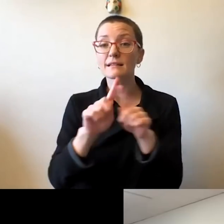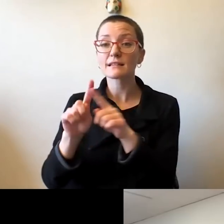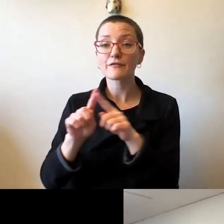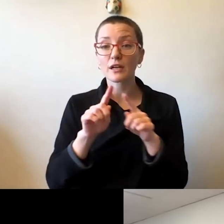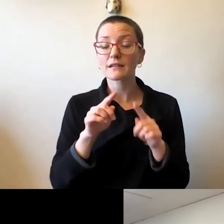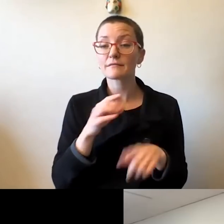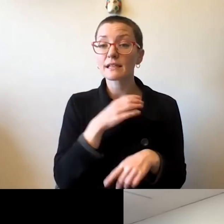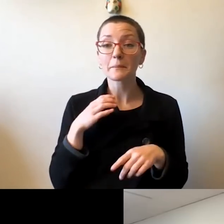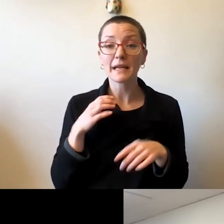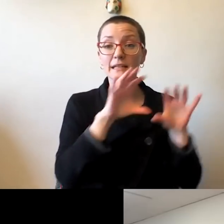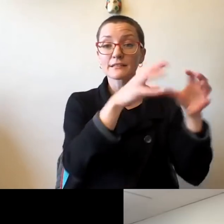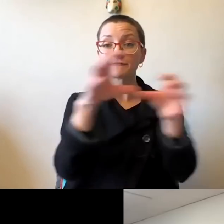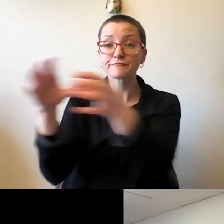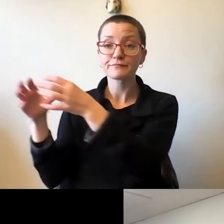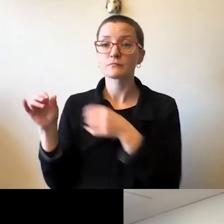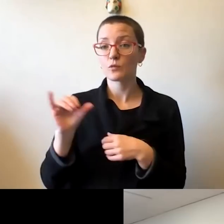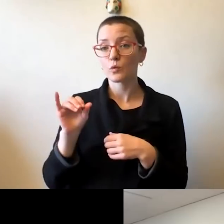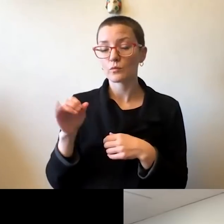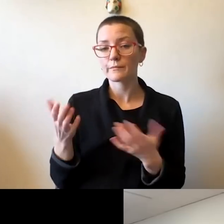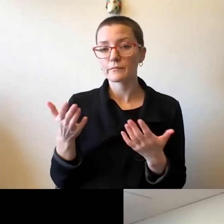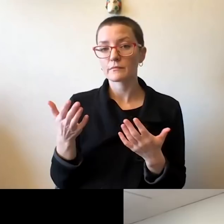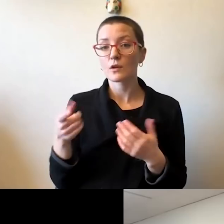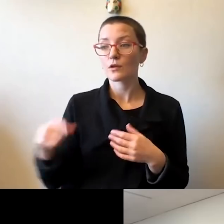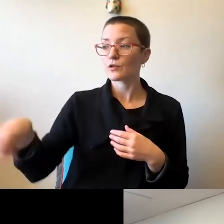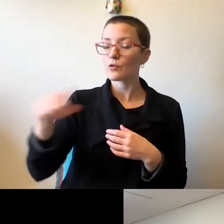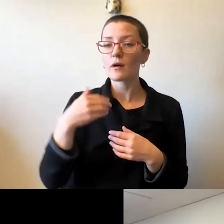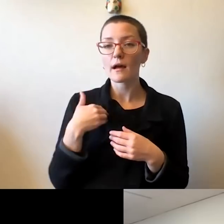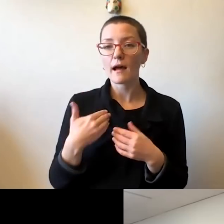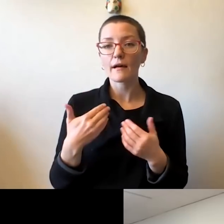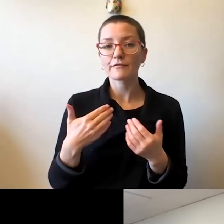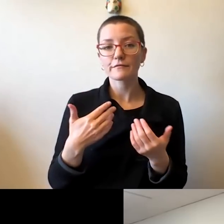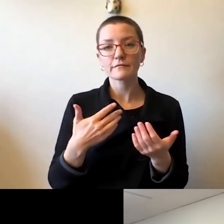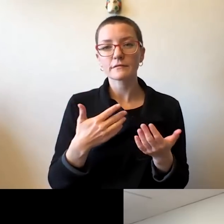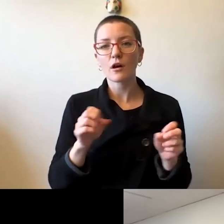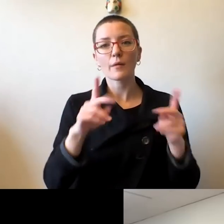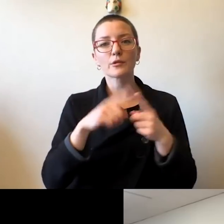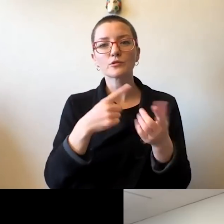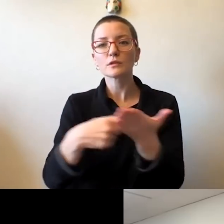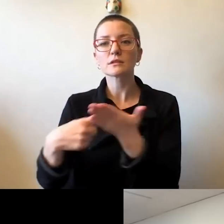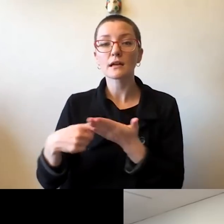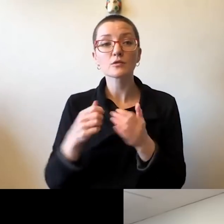So you have a chance to discuss what other university provosts are doing around the country, across the Big 10,